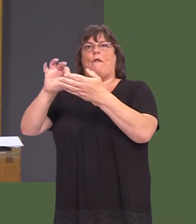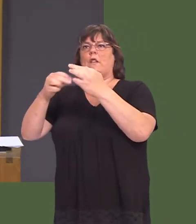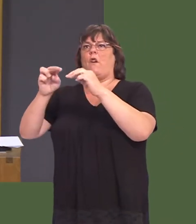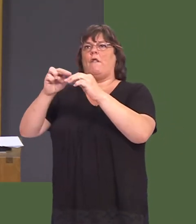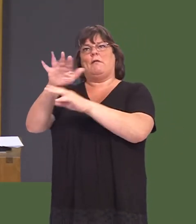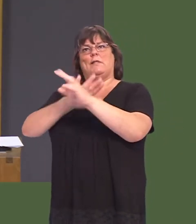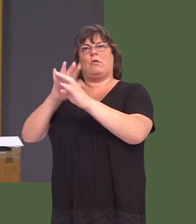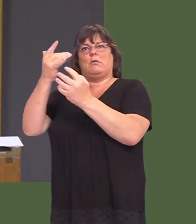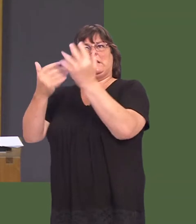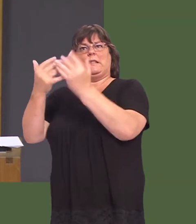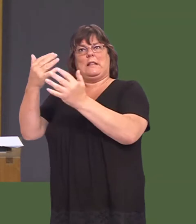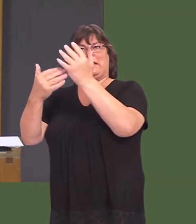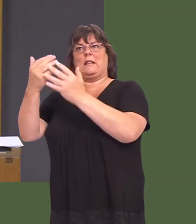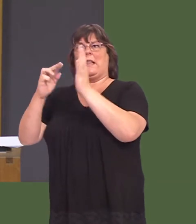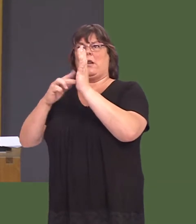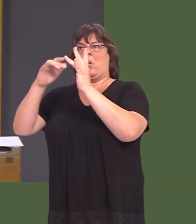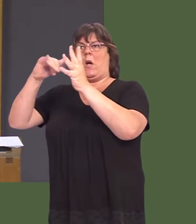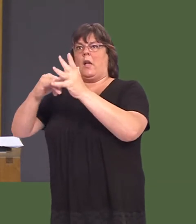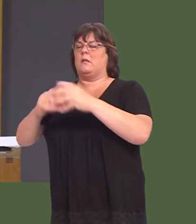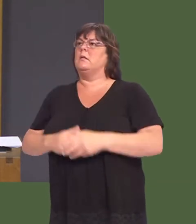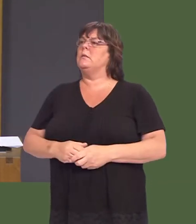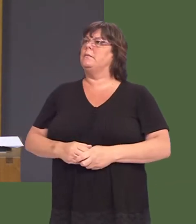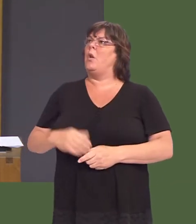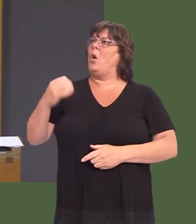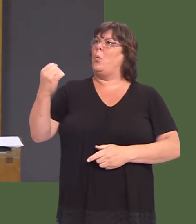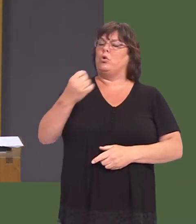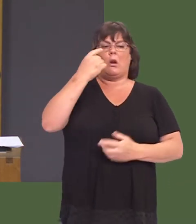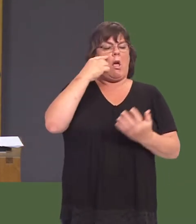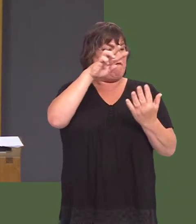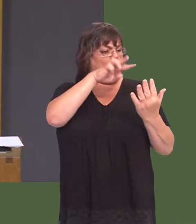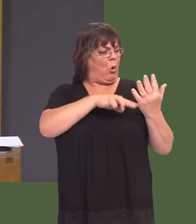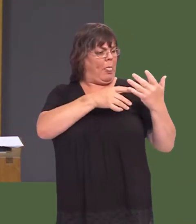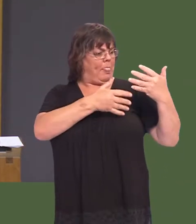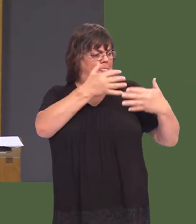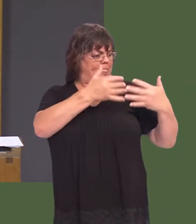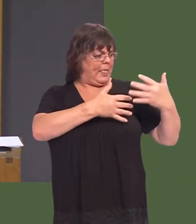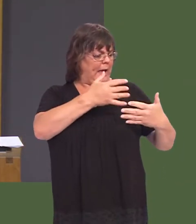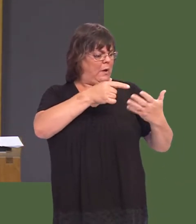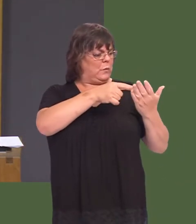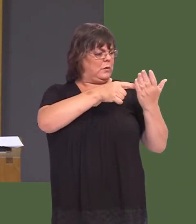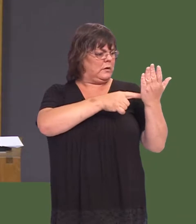Shouldnít we look through the form of the accounts to the substance of the project?